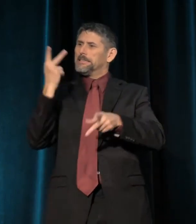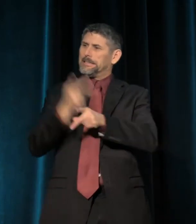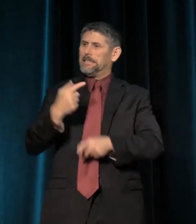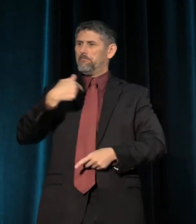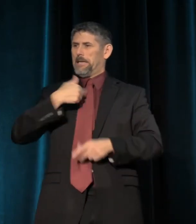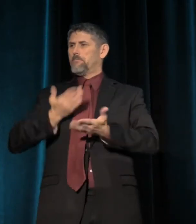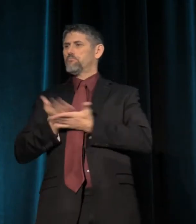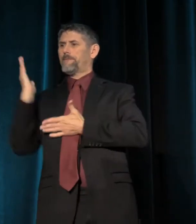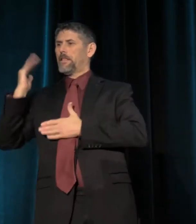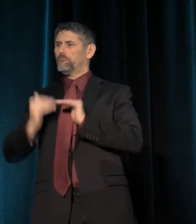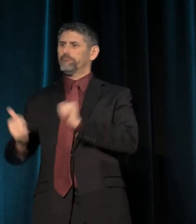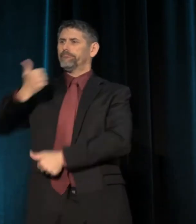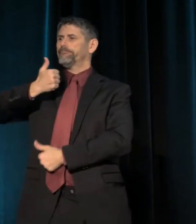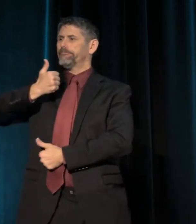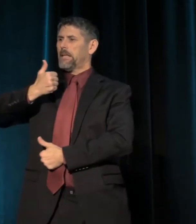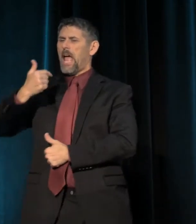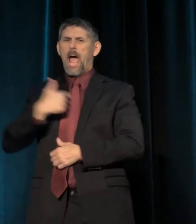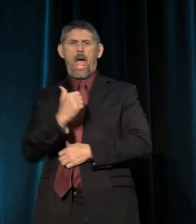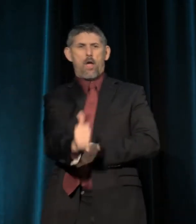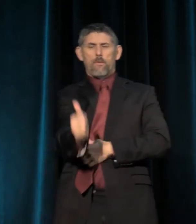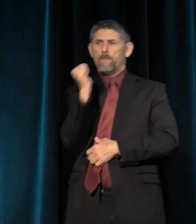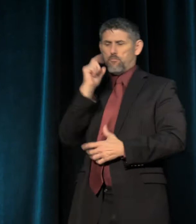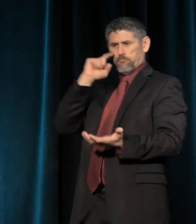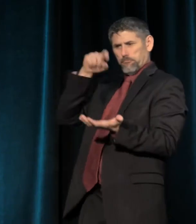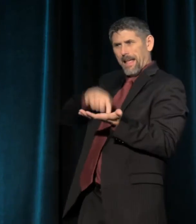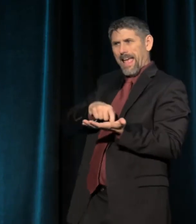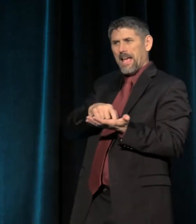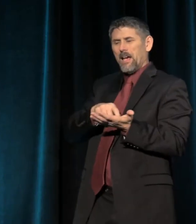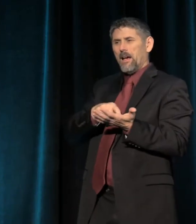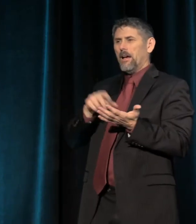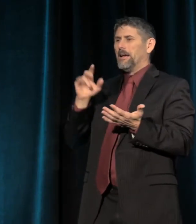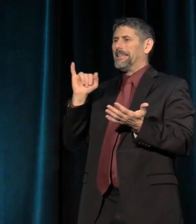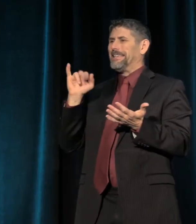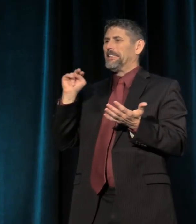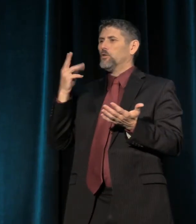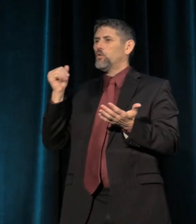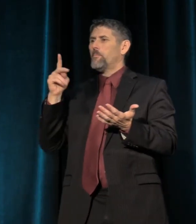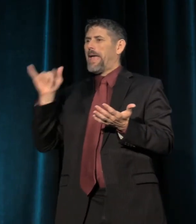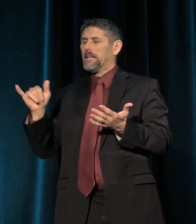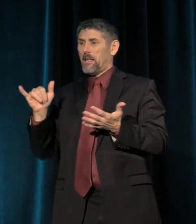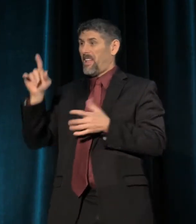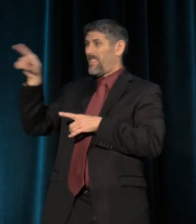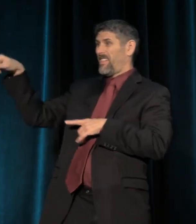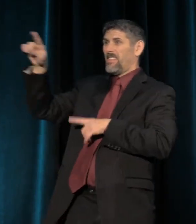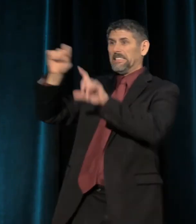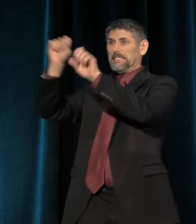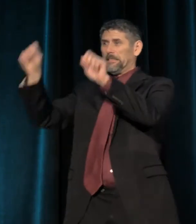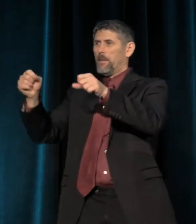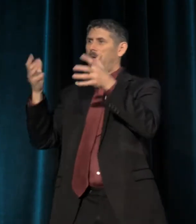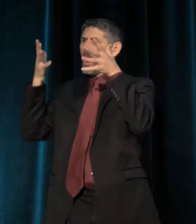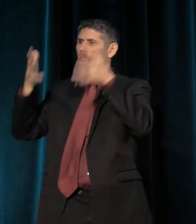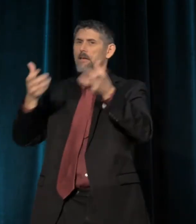As in, I refuse to see the inhumanity of a system that leaves so many displaced and unsheltered.